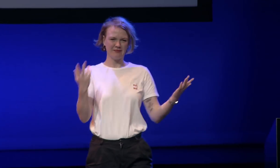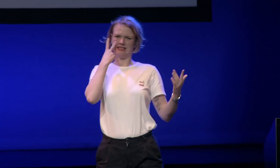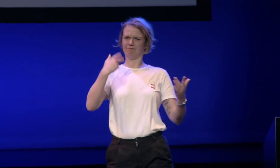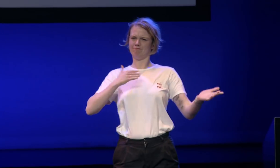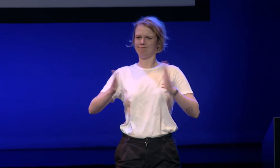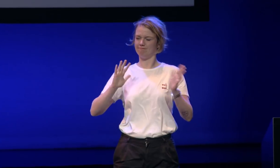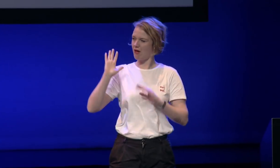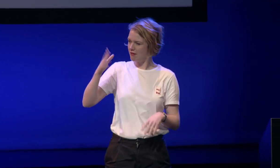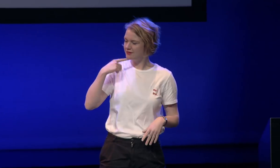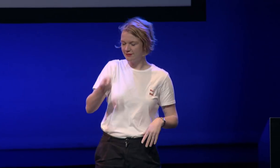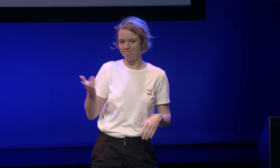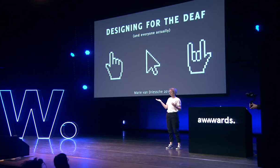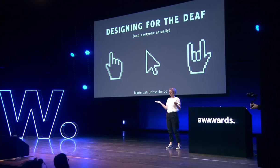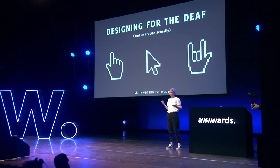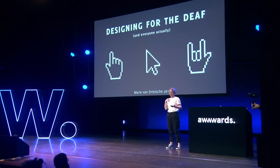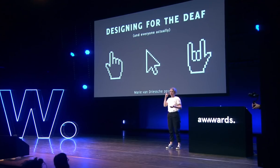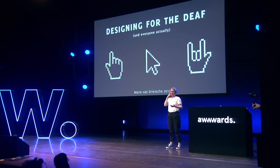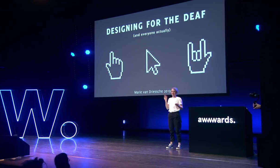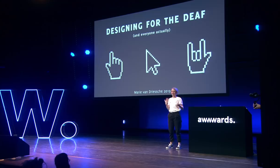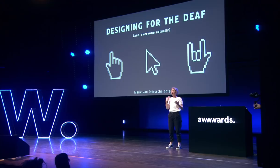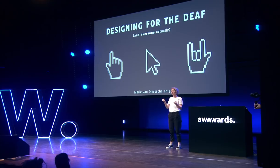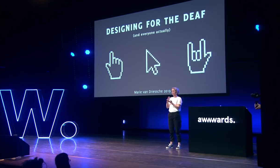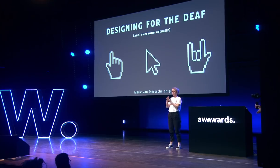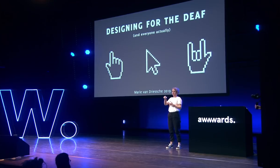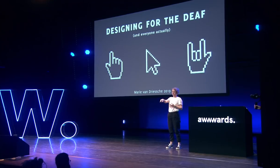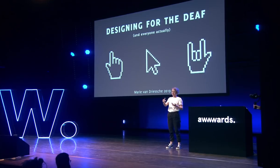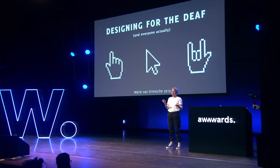minutes that's a big difference as you can see I use the sign language we have